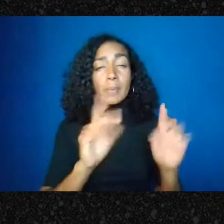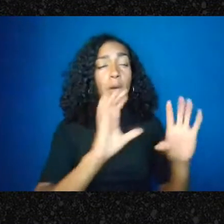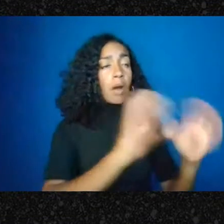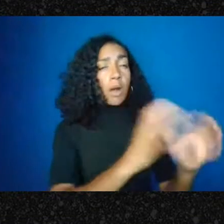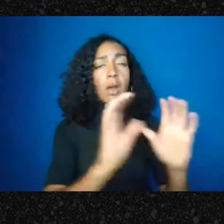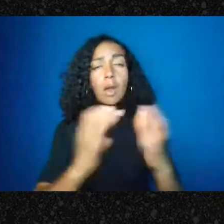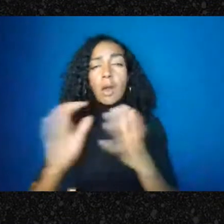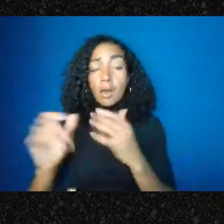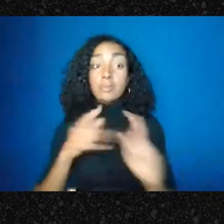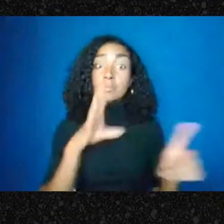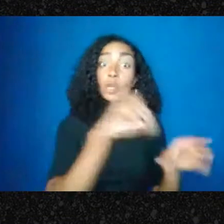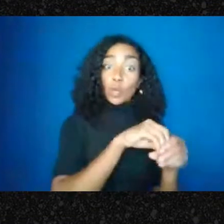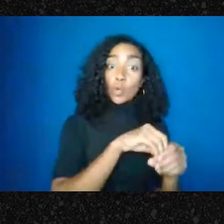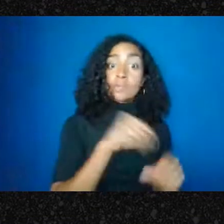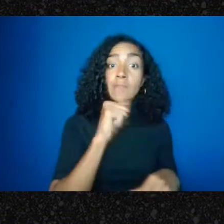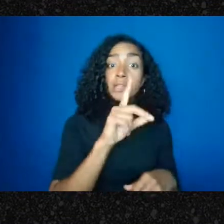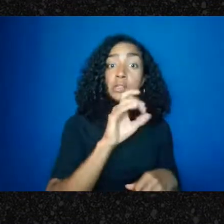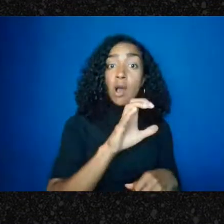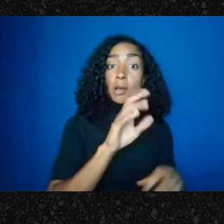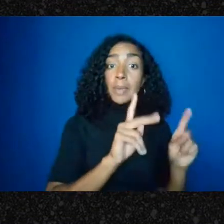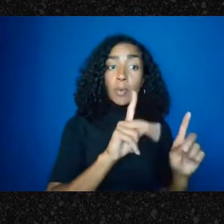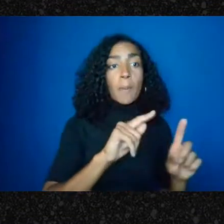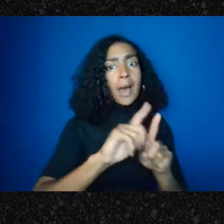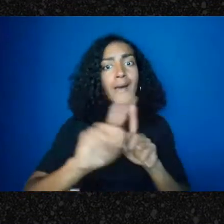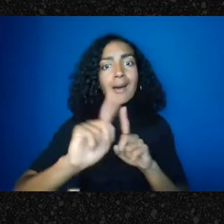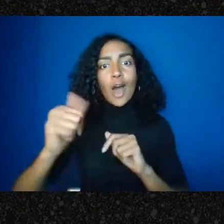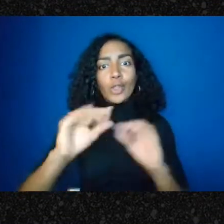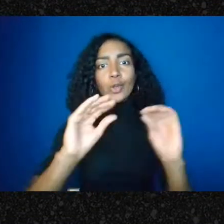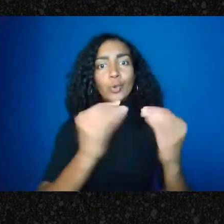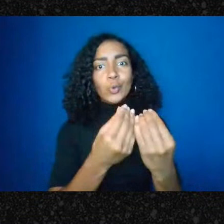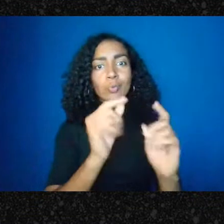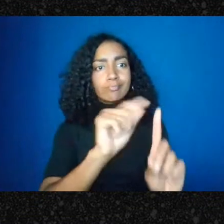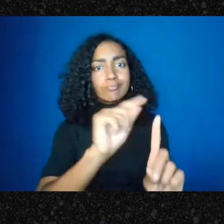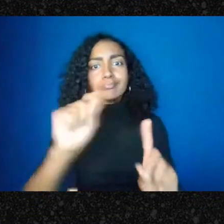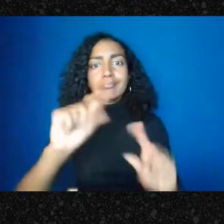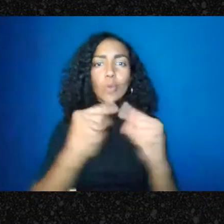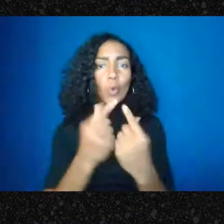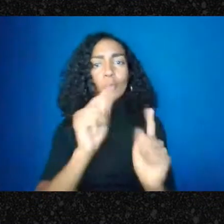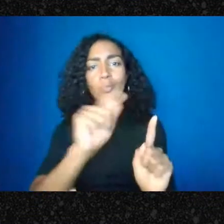I don't see how the IRS or anybody else could realistically look at a thousand names and just